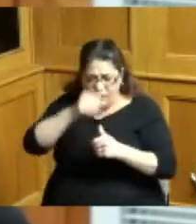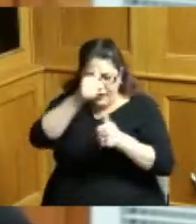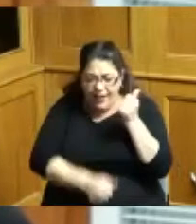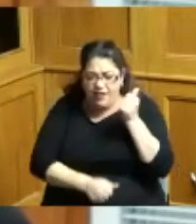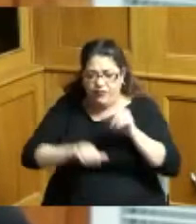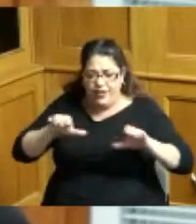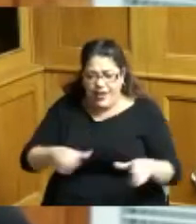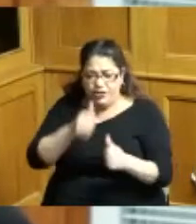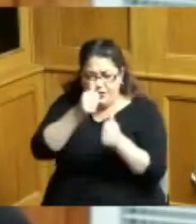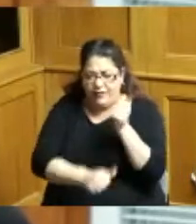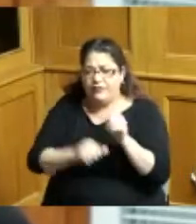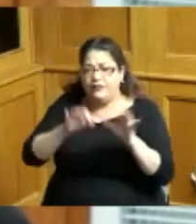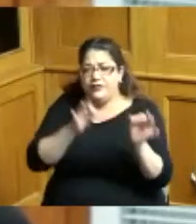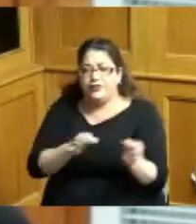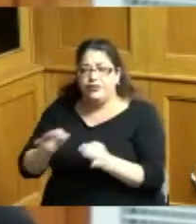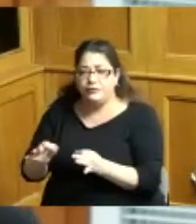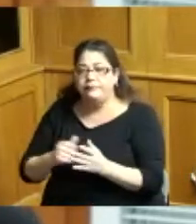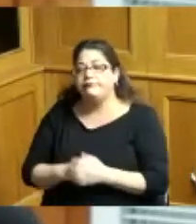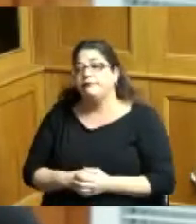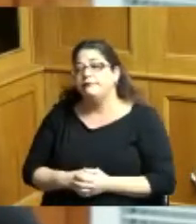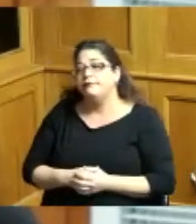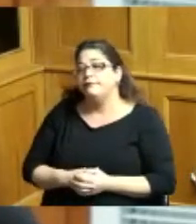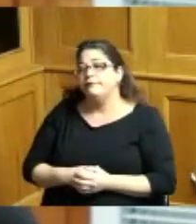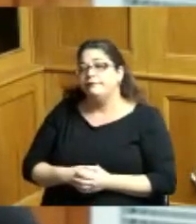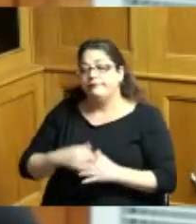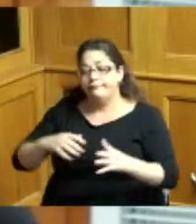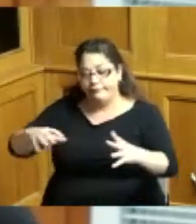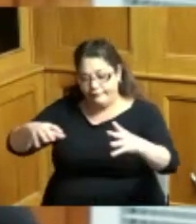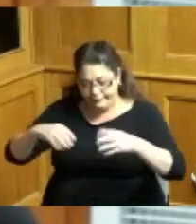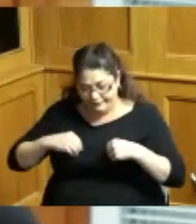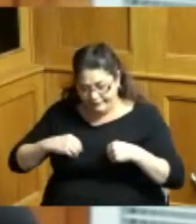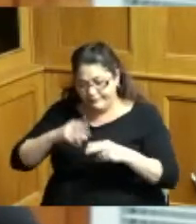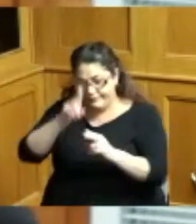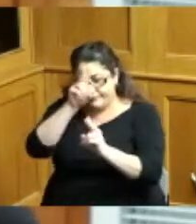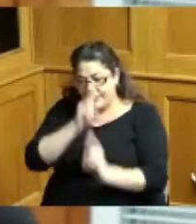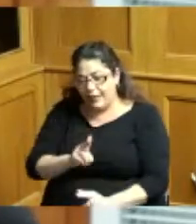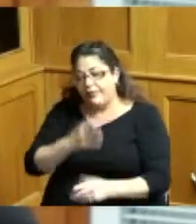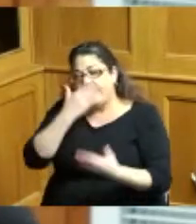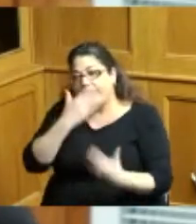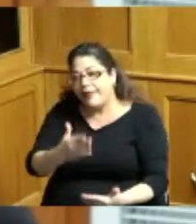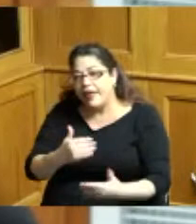to accept this proclamation and I look forward to the continued work to make sure